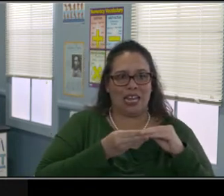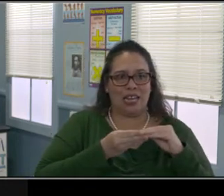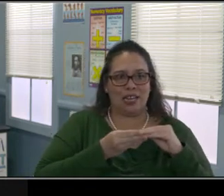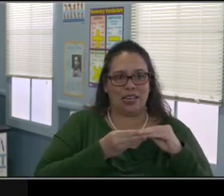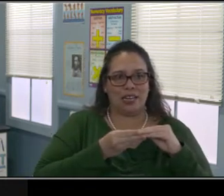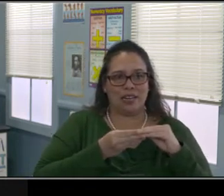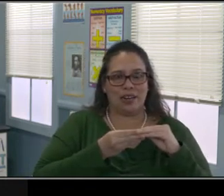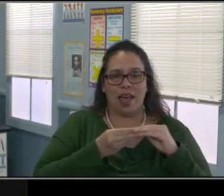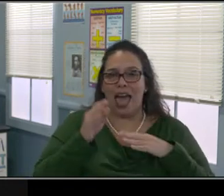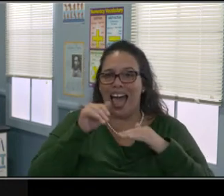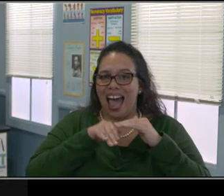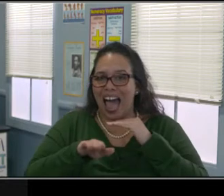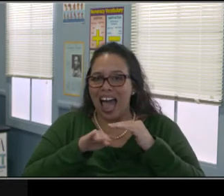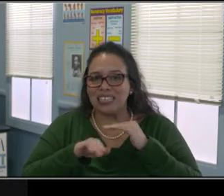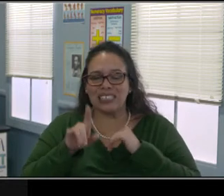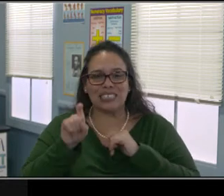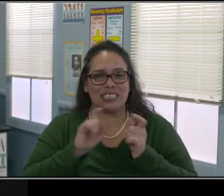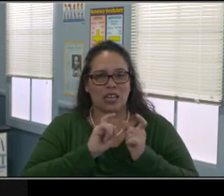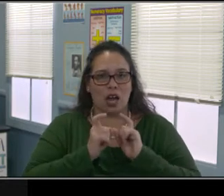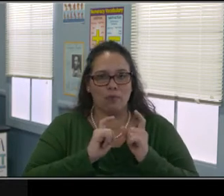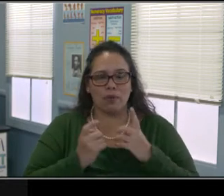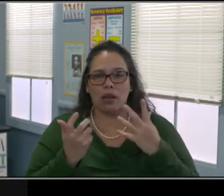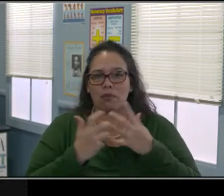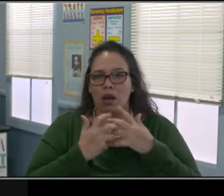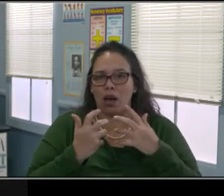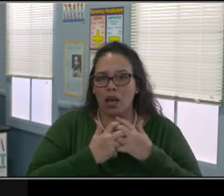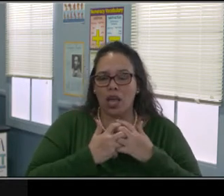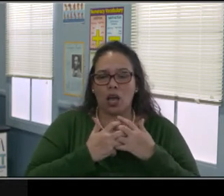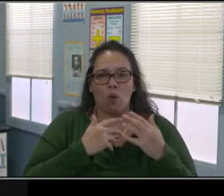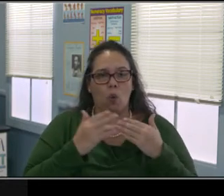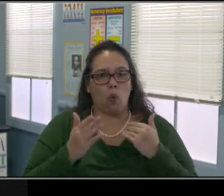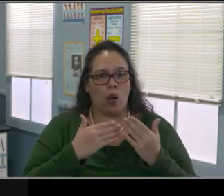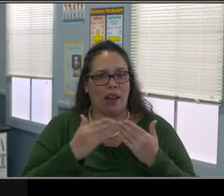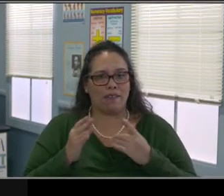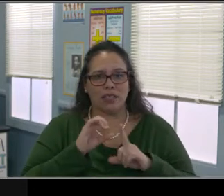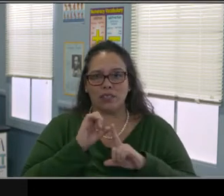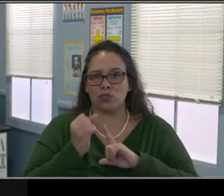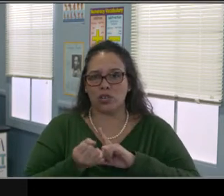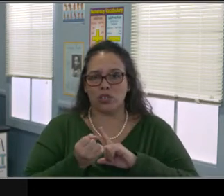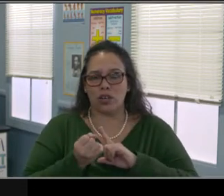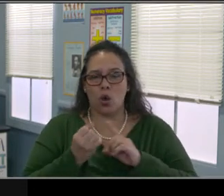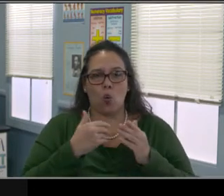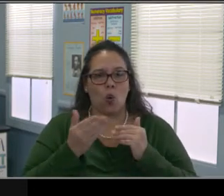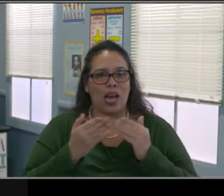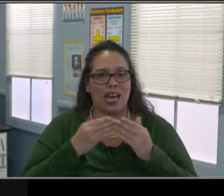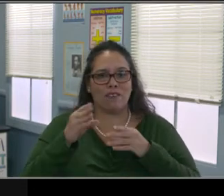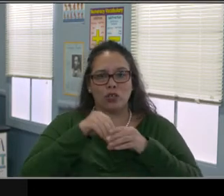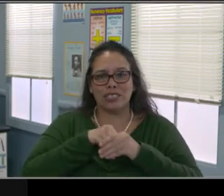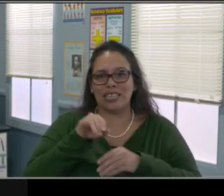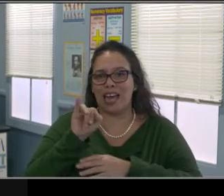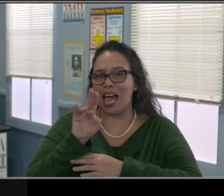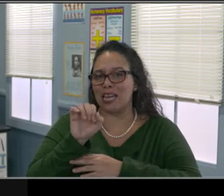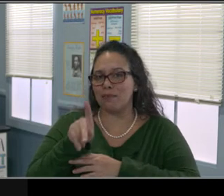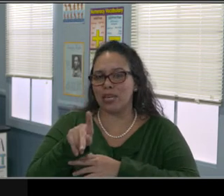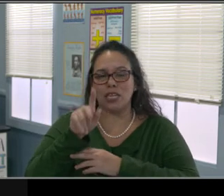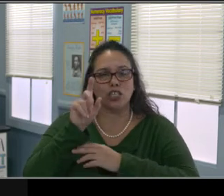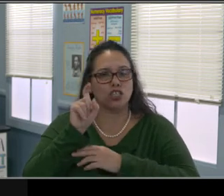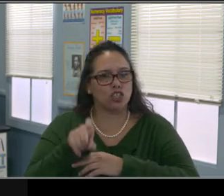But obviously technology is a lot better now. I think we're all been forced to learn more about technology and how to access it.